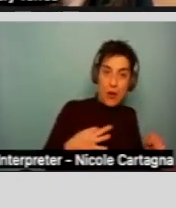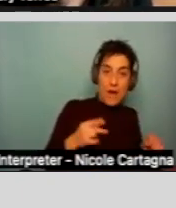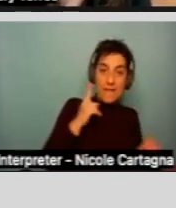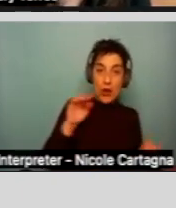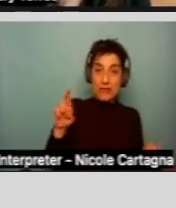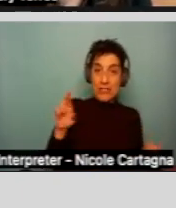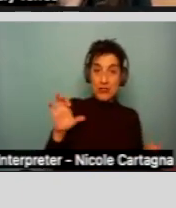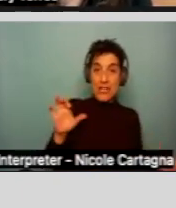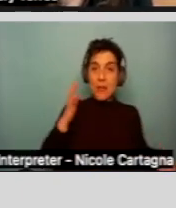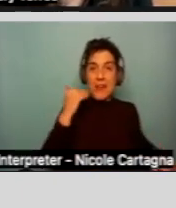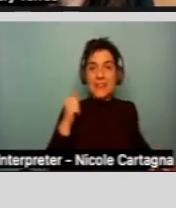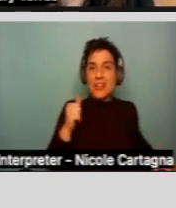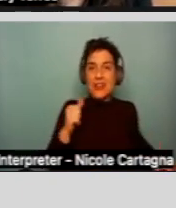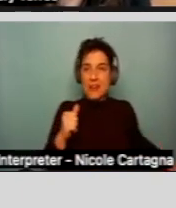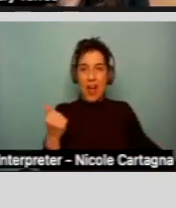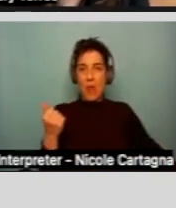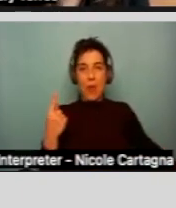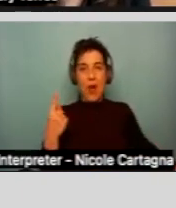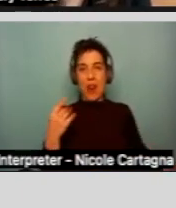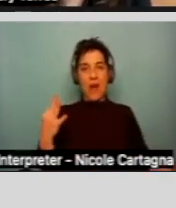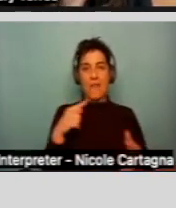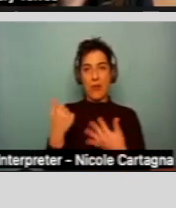fall under one of those five qualifying conditions.